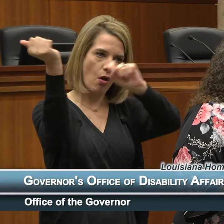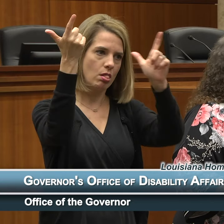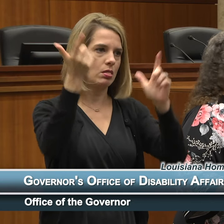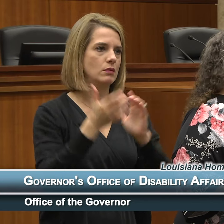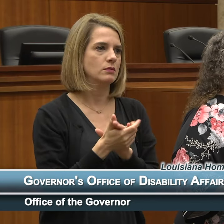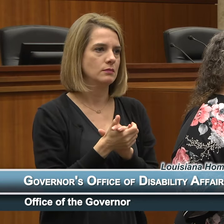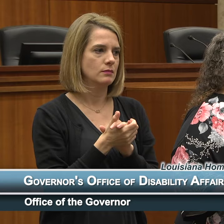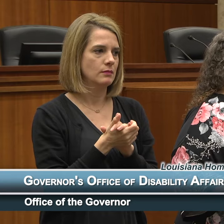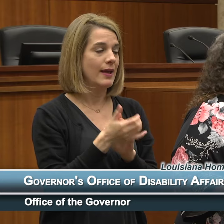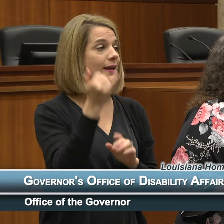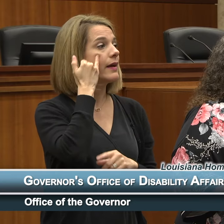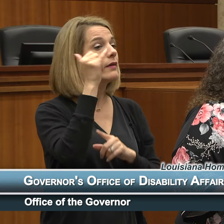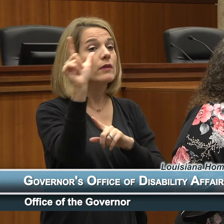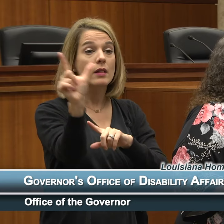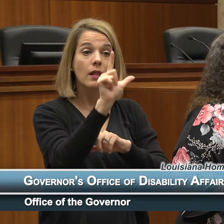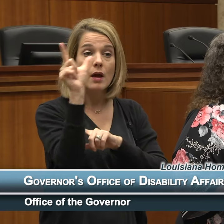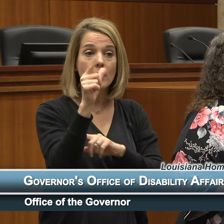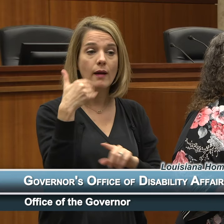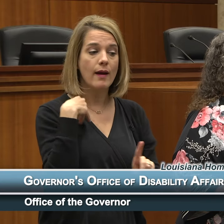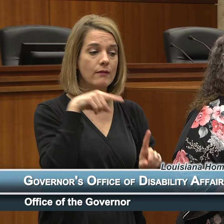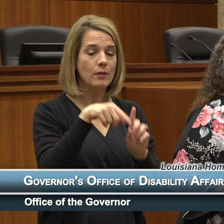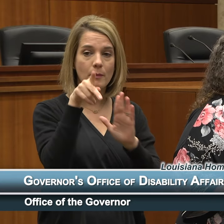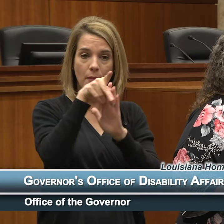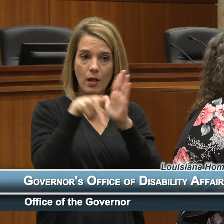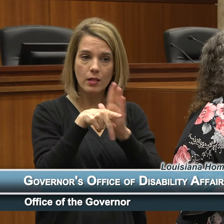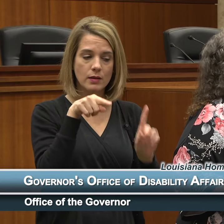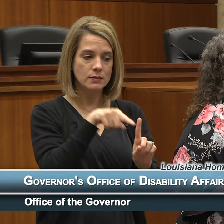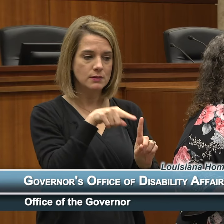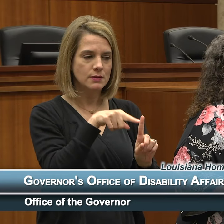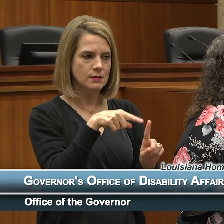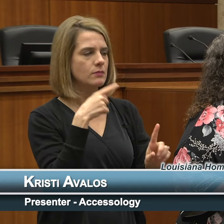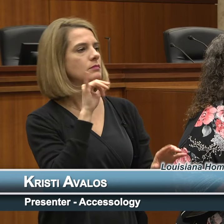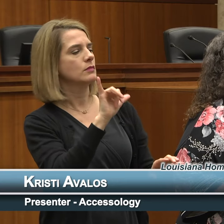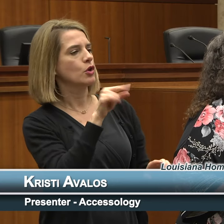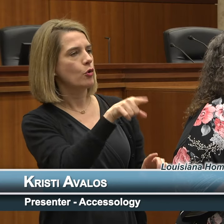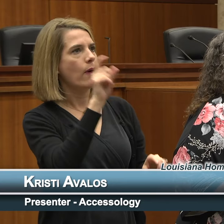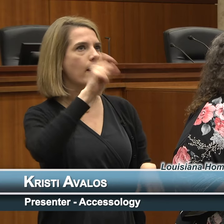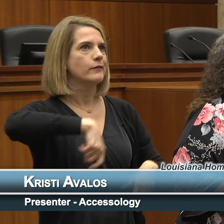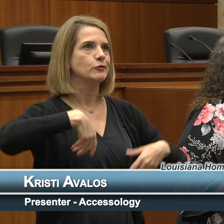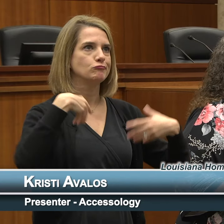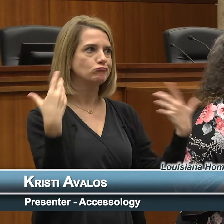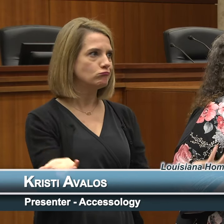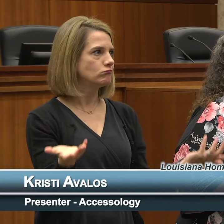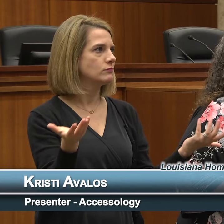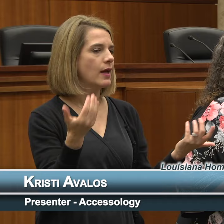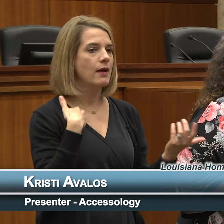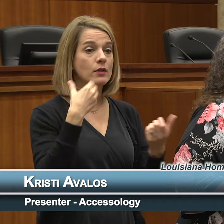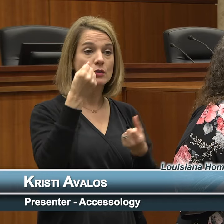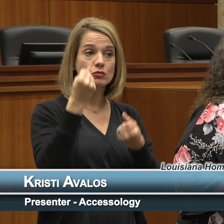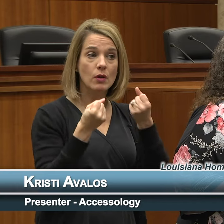library has a policy that says that you have to have a driver's license to check